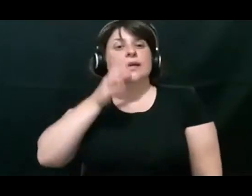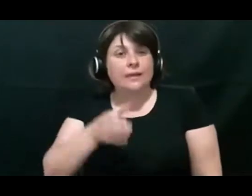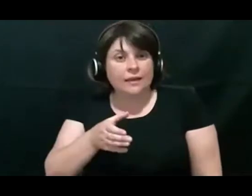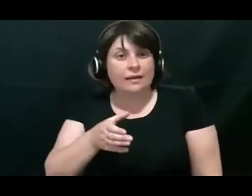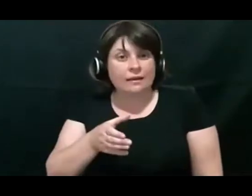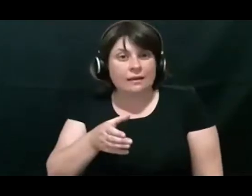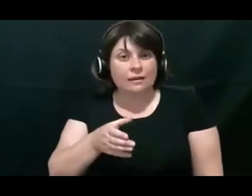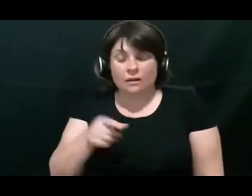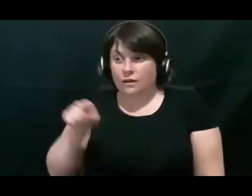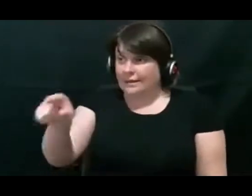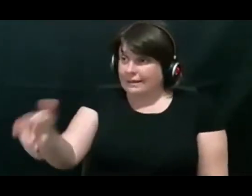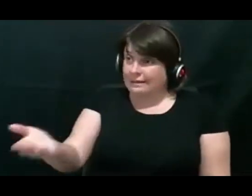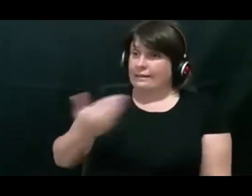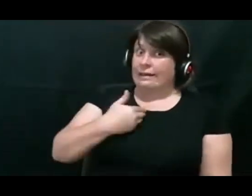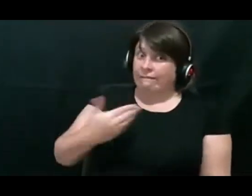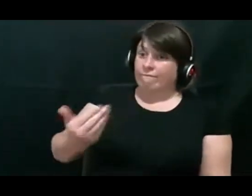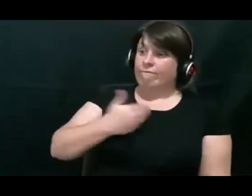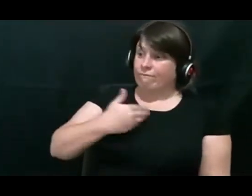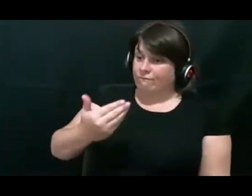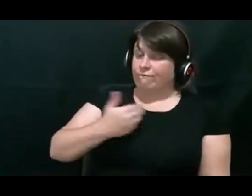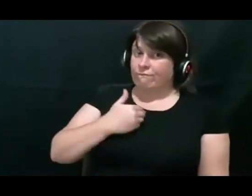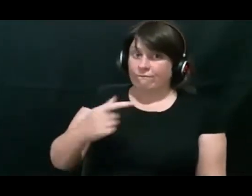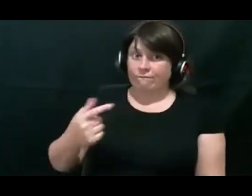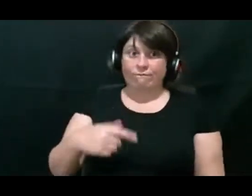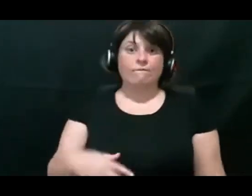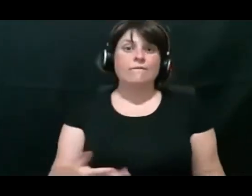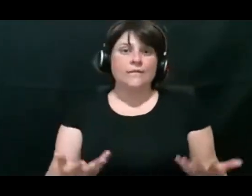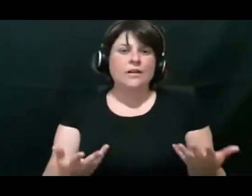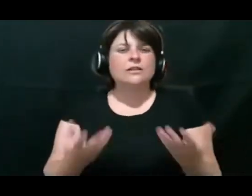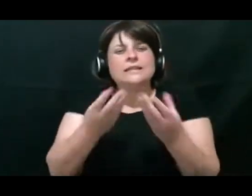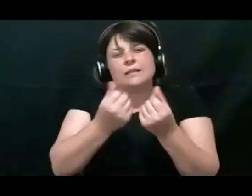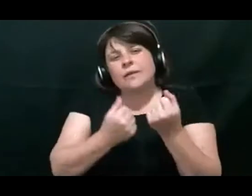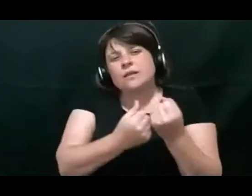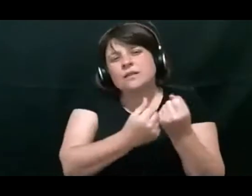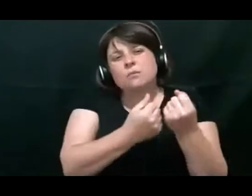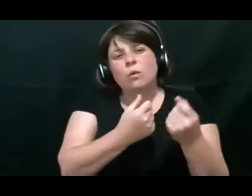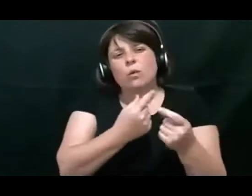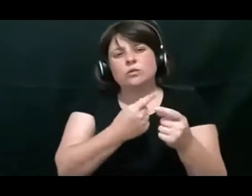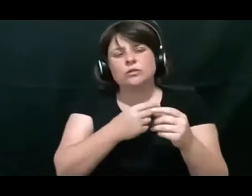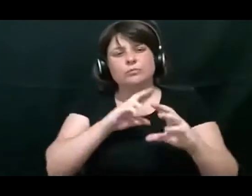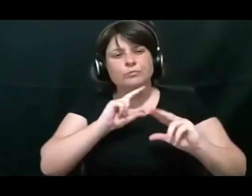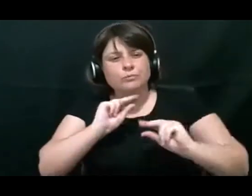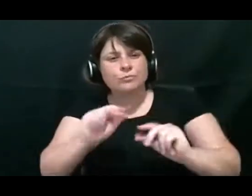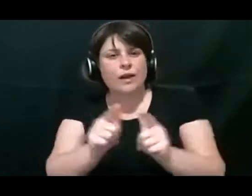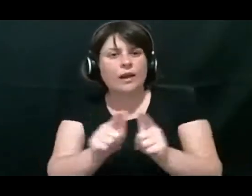that supports spoken language